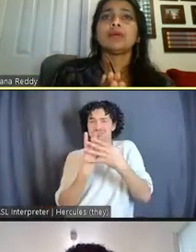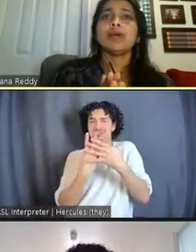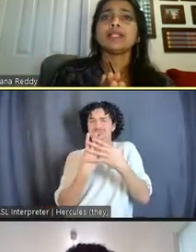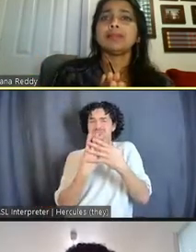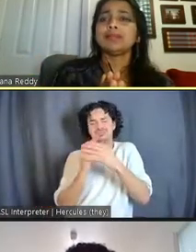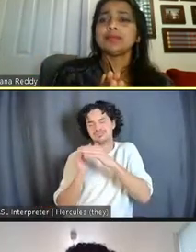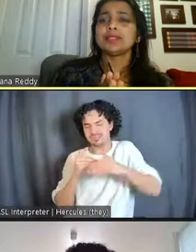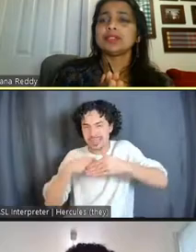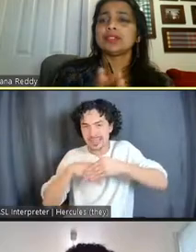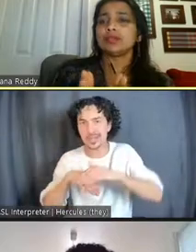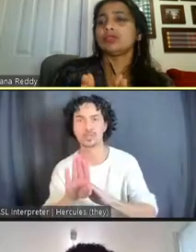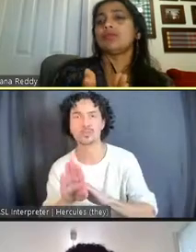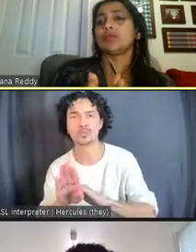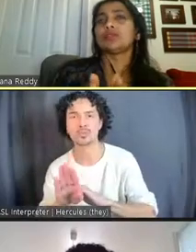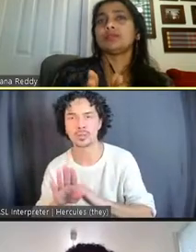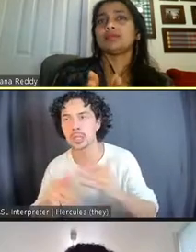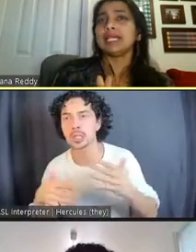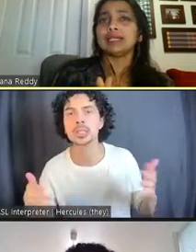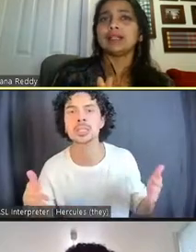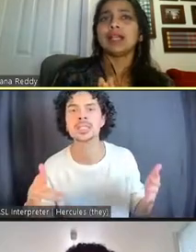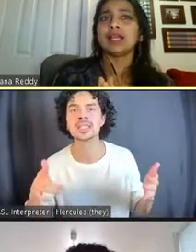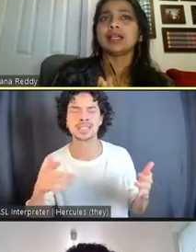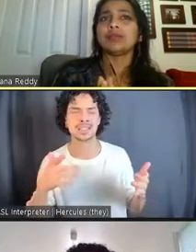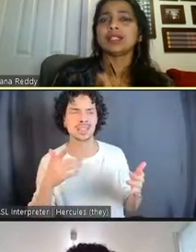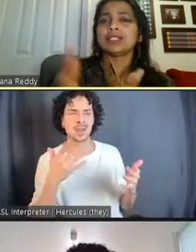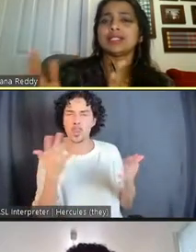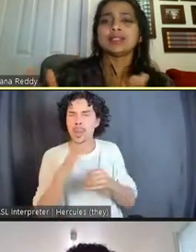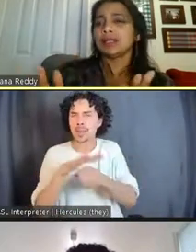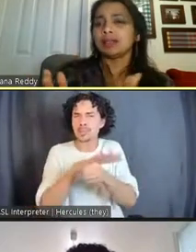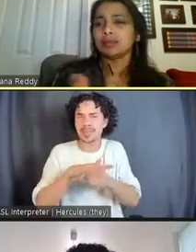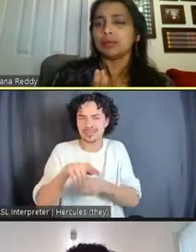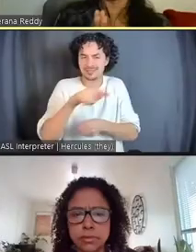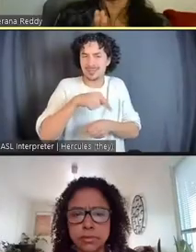What type of spaces do those folks need and what does it take to get them built?